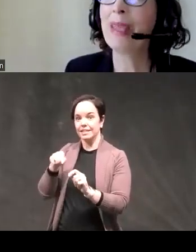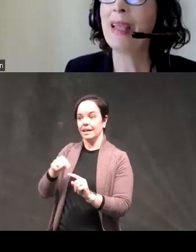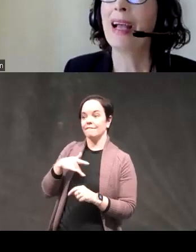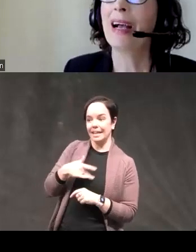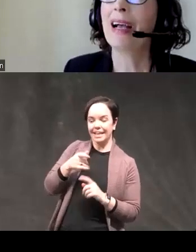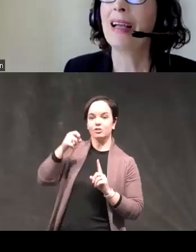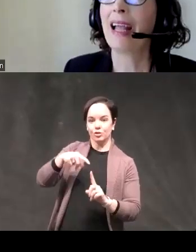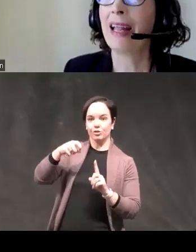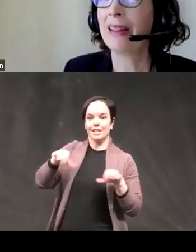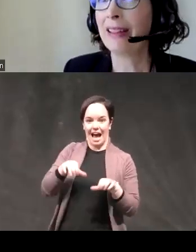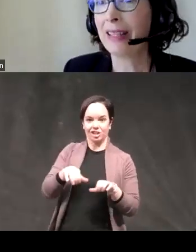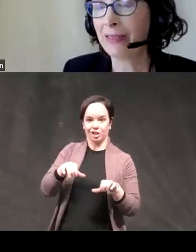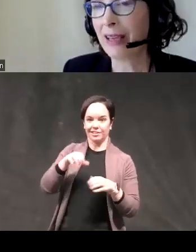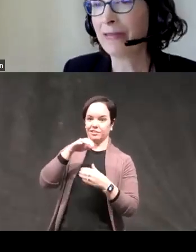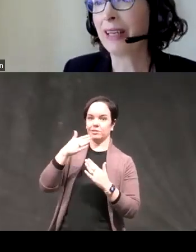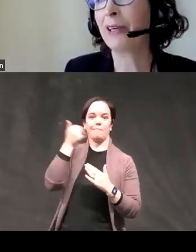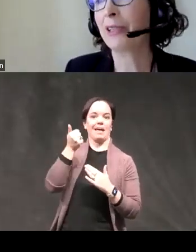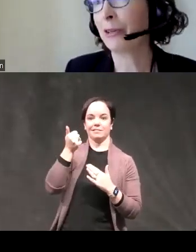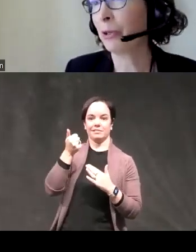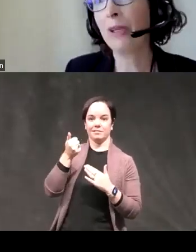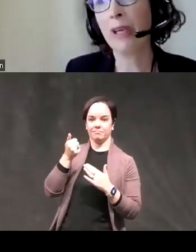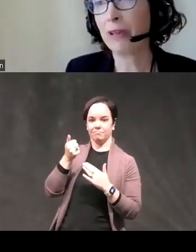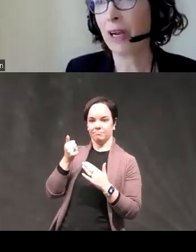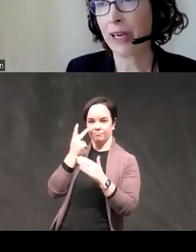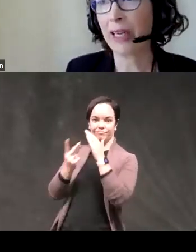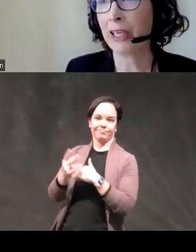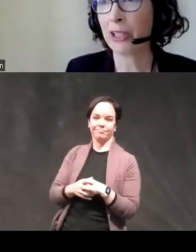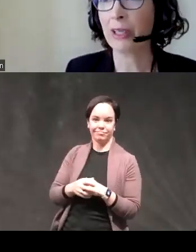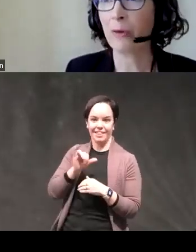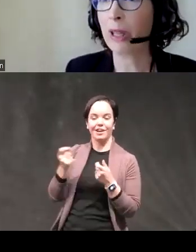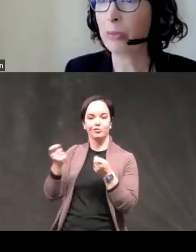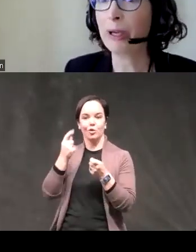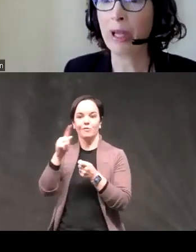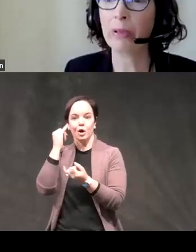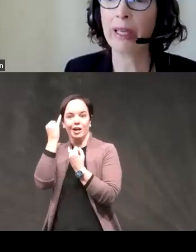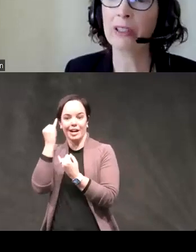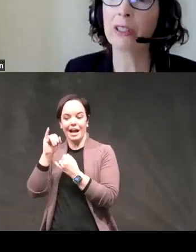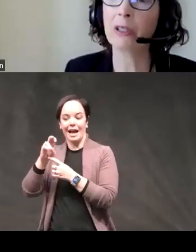um and these effects held controlling for ideation and whether people had plants so